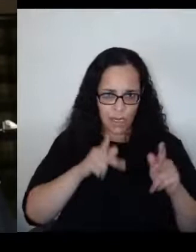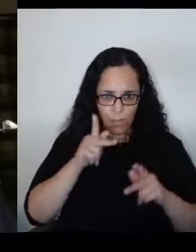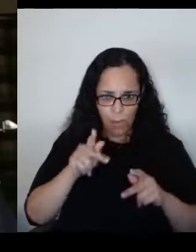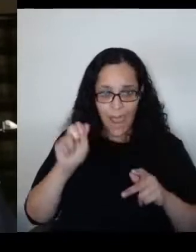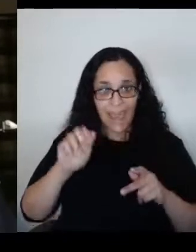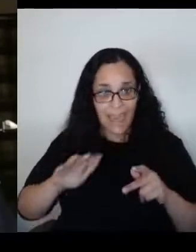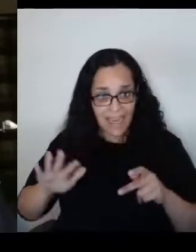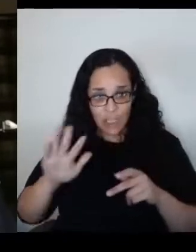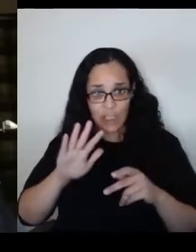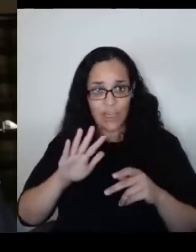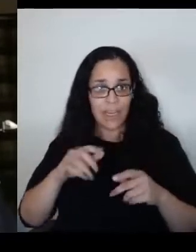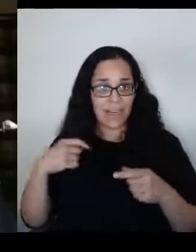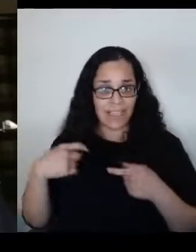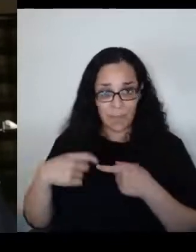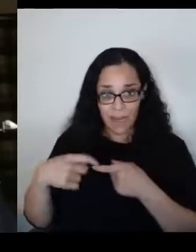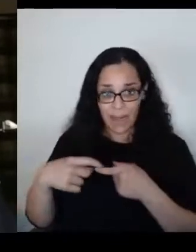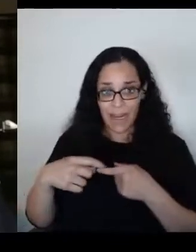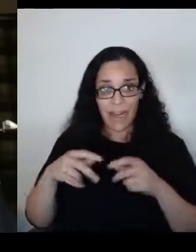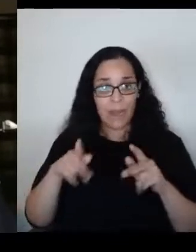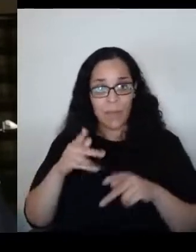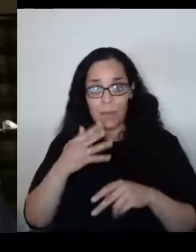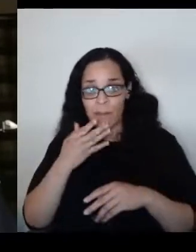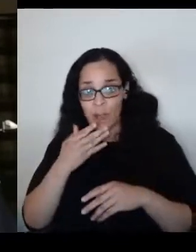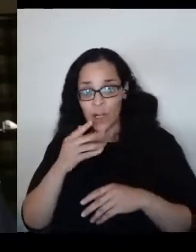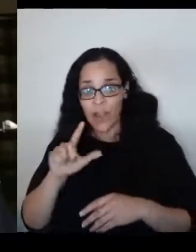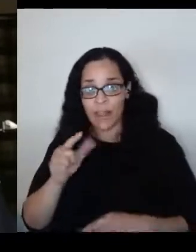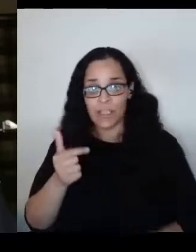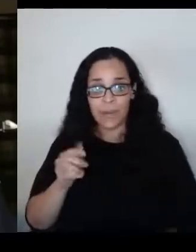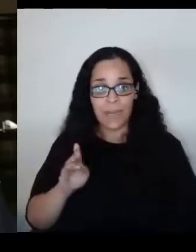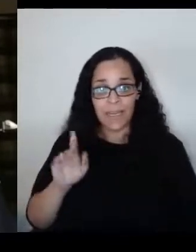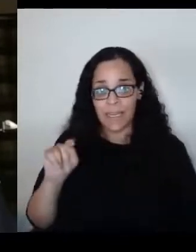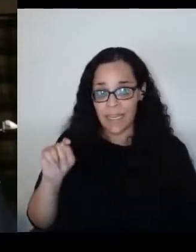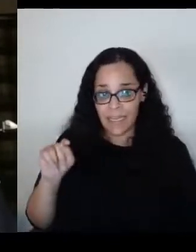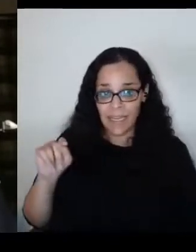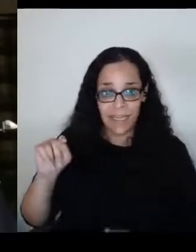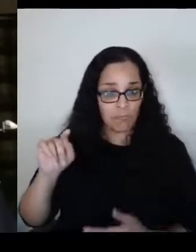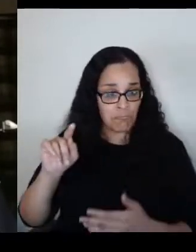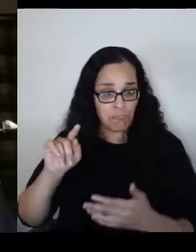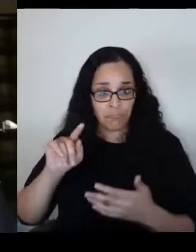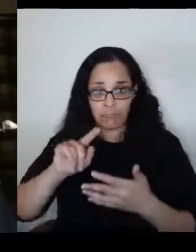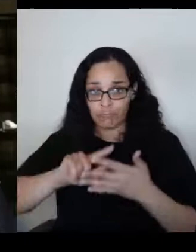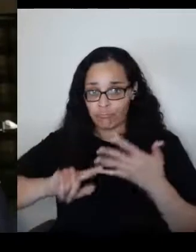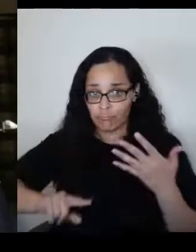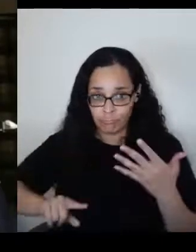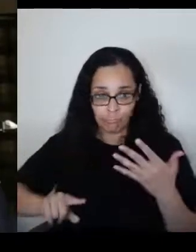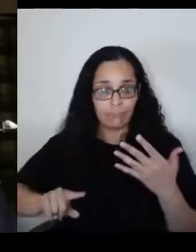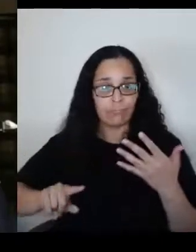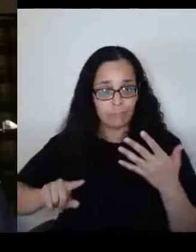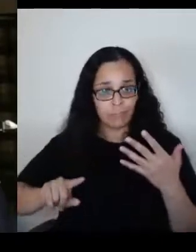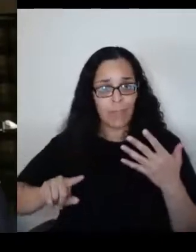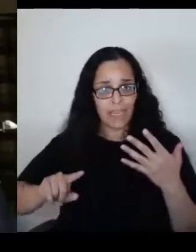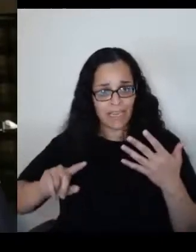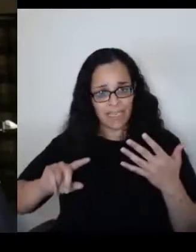people of color, LGBT and we need to stand up and educate people.